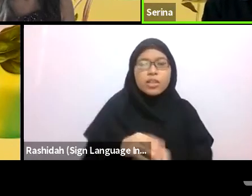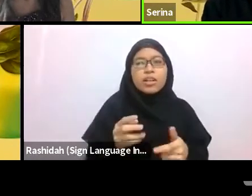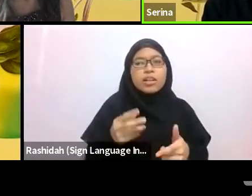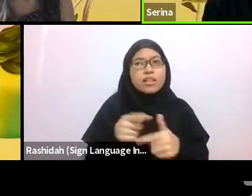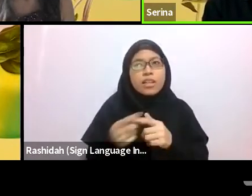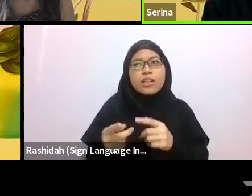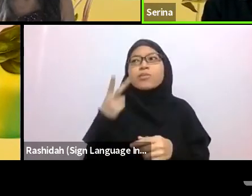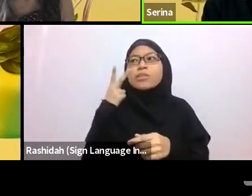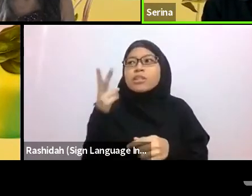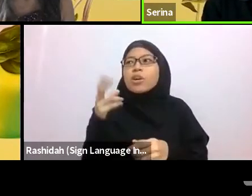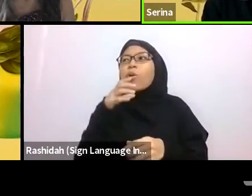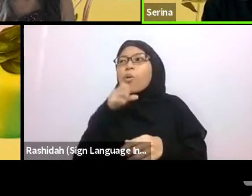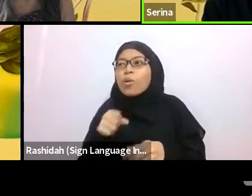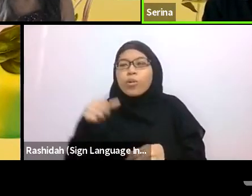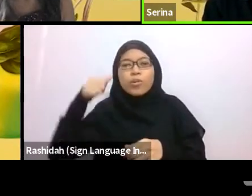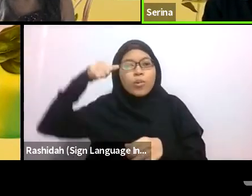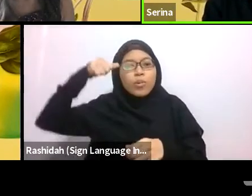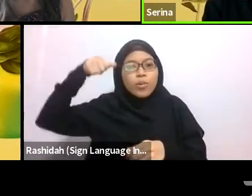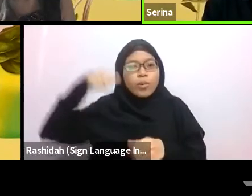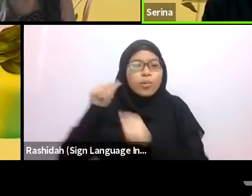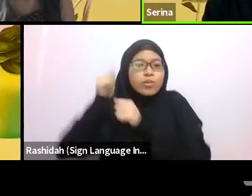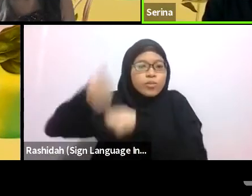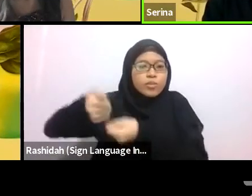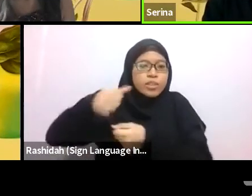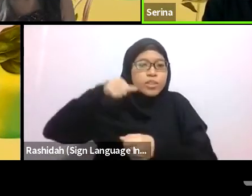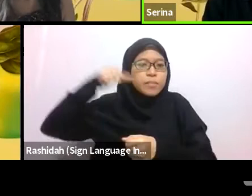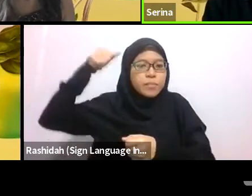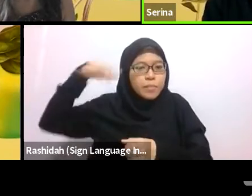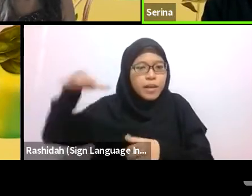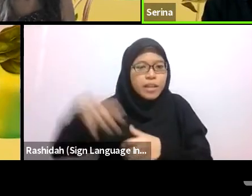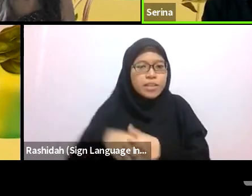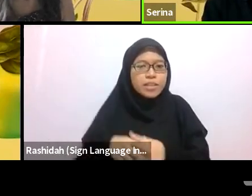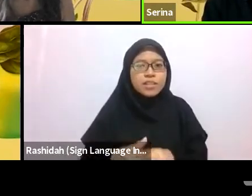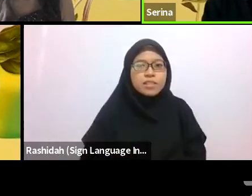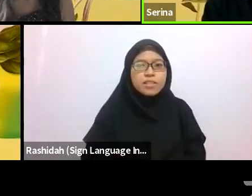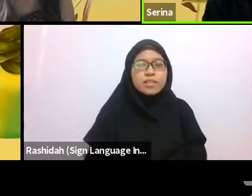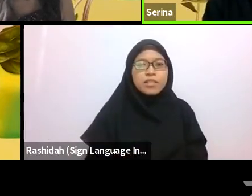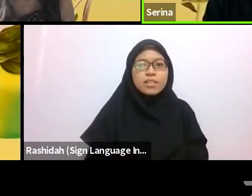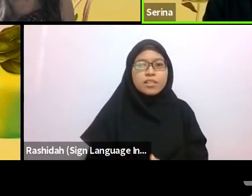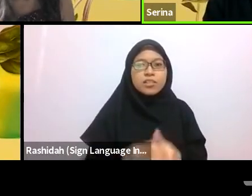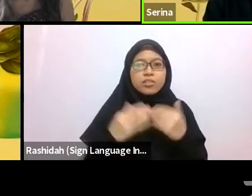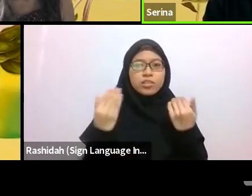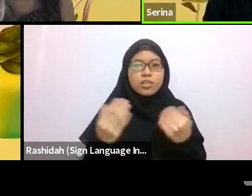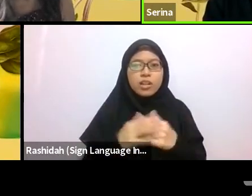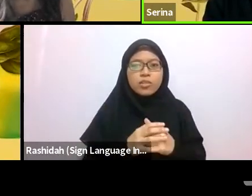The fishermen now release and report critically endangered species such as eagle and shovelnose rays,